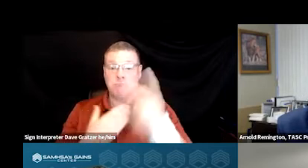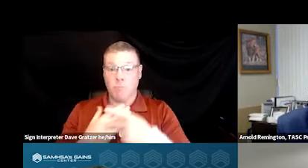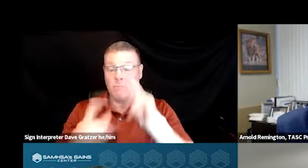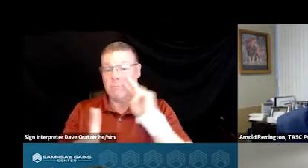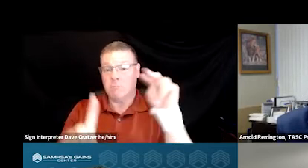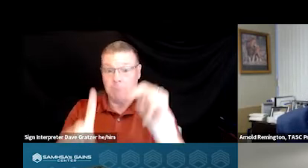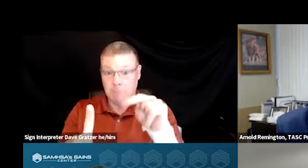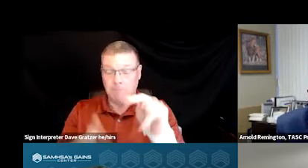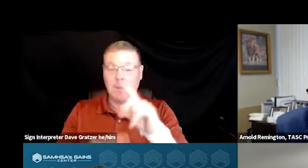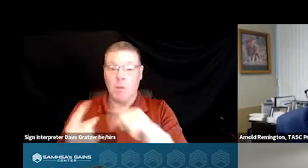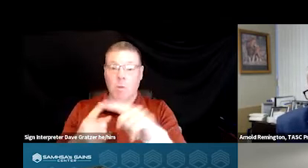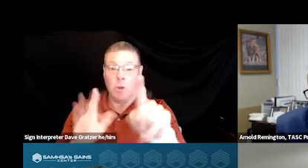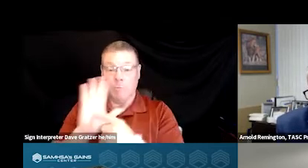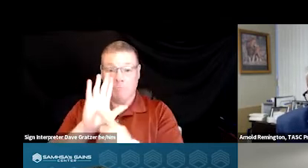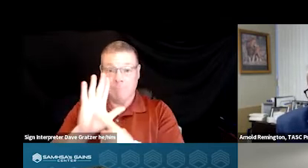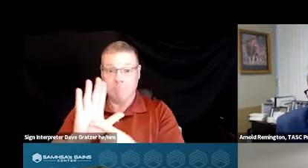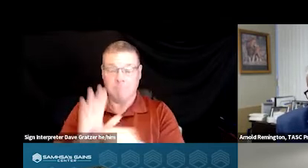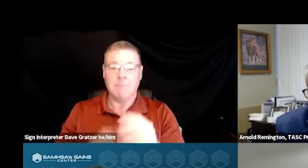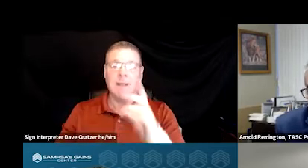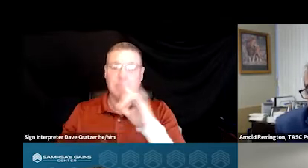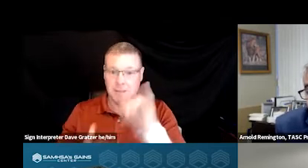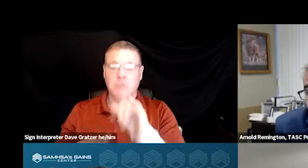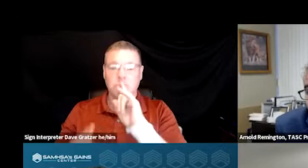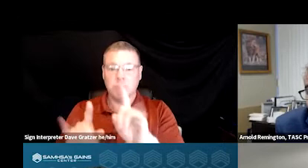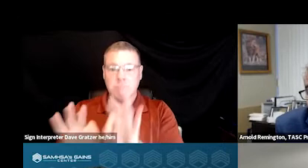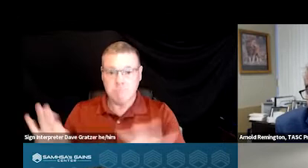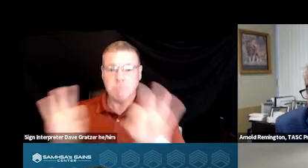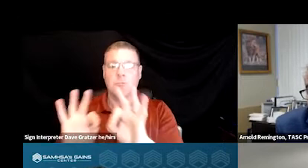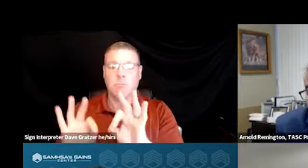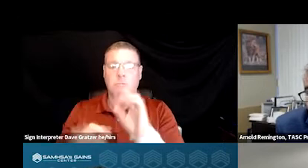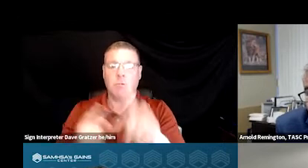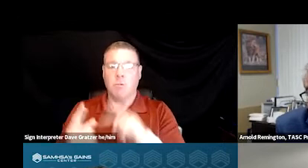developing your model, it's really important, especially when you're looking at funders,